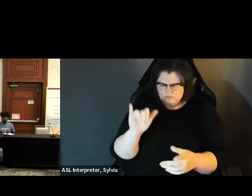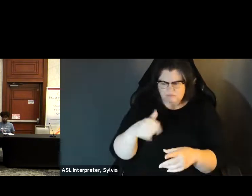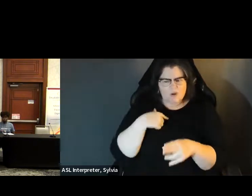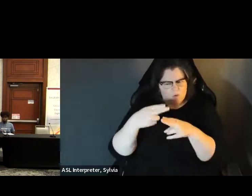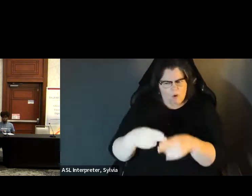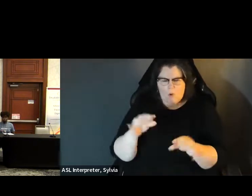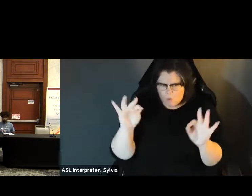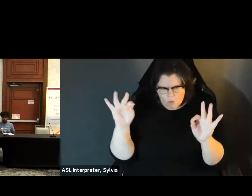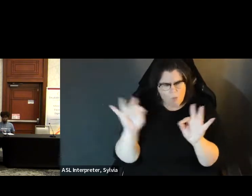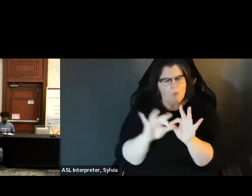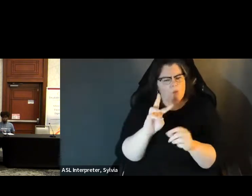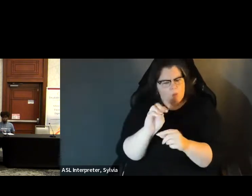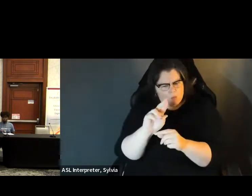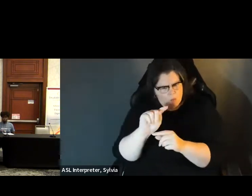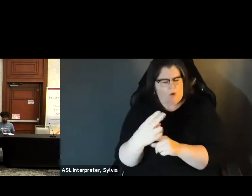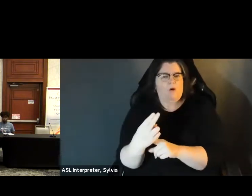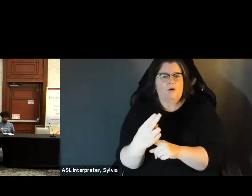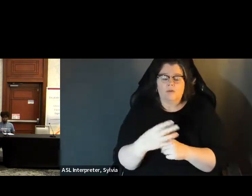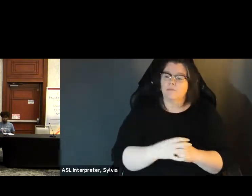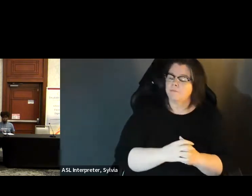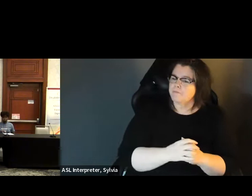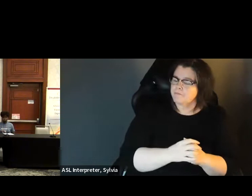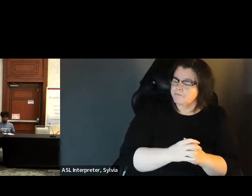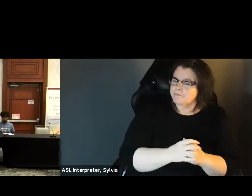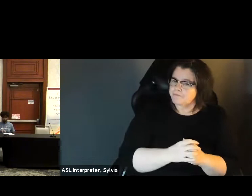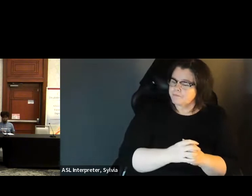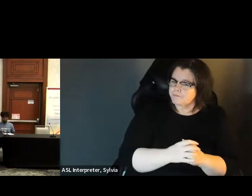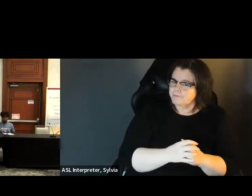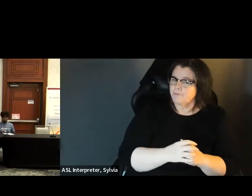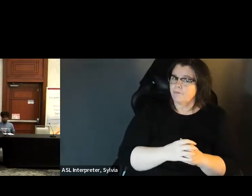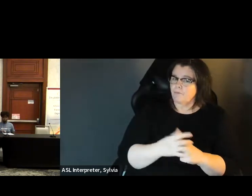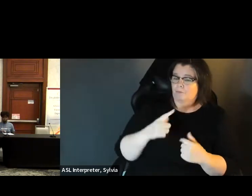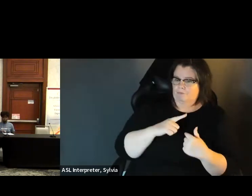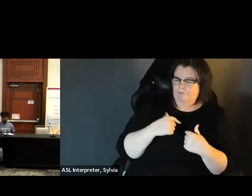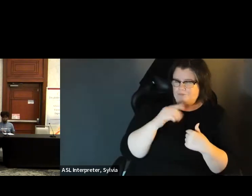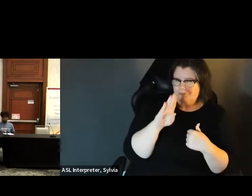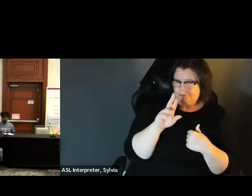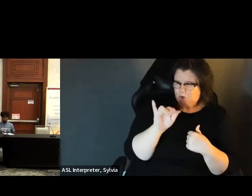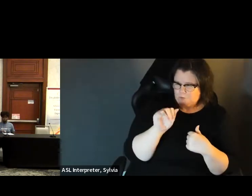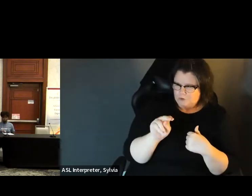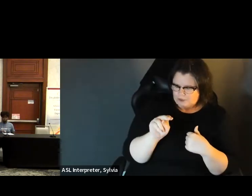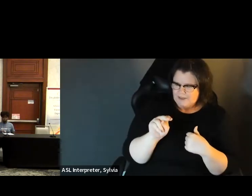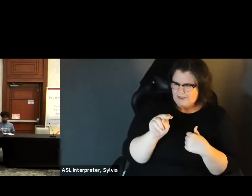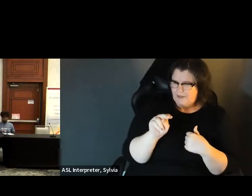this is this one person, then it is worthwhile, as far as I'm concerned. » A important research came